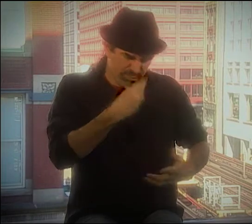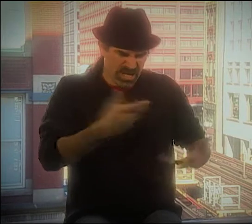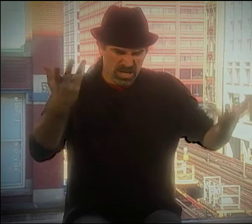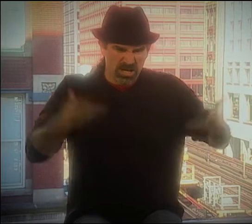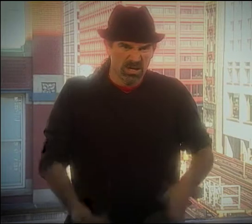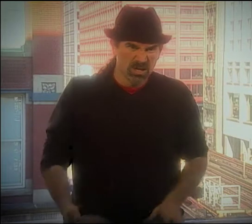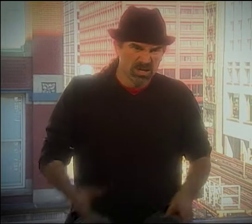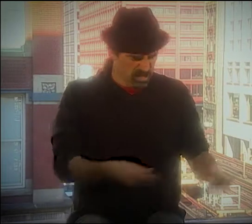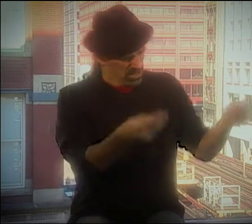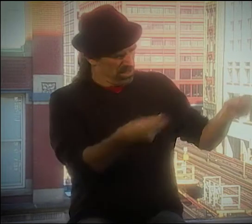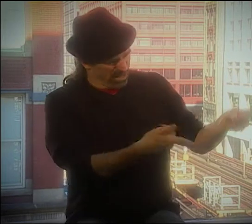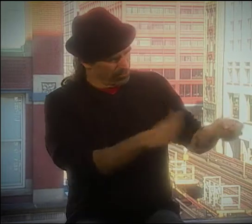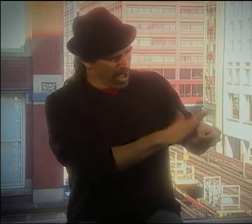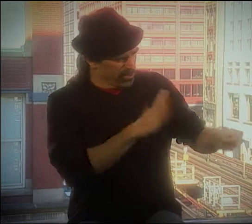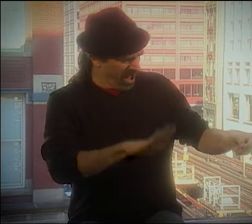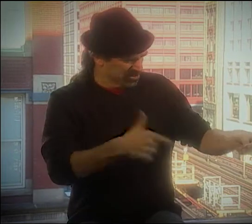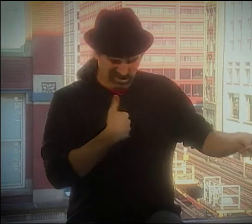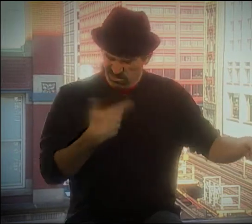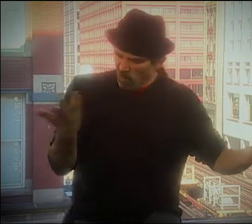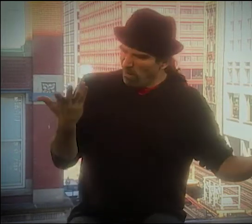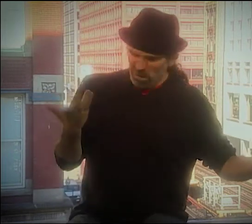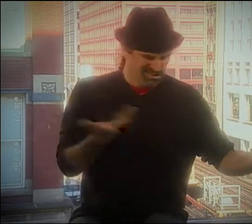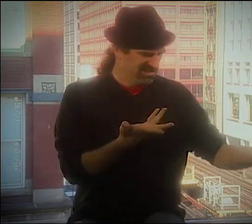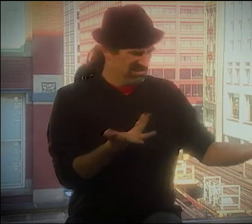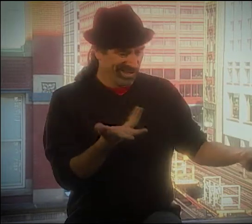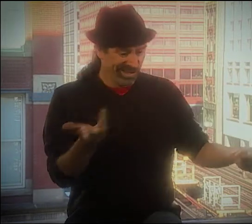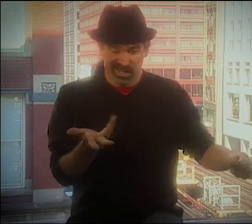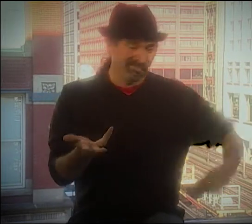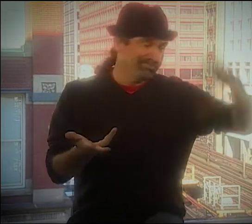HOW TO TRANSLATE IT INTO SIGN LANGUAGE, AND IT WASN'T WORKING.